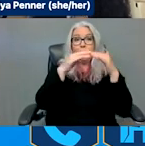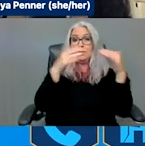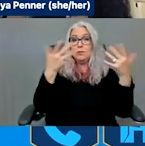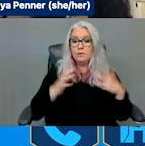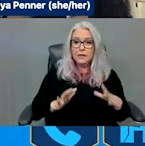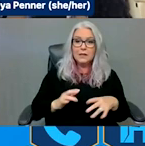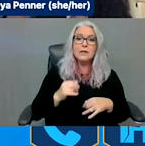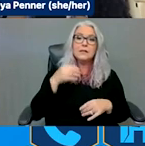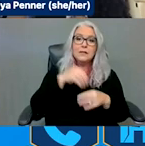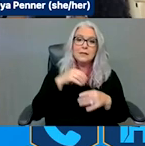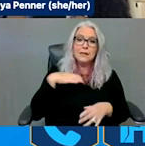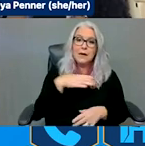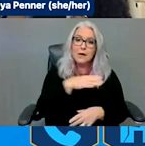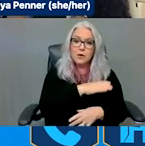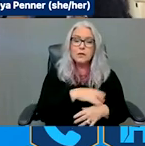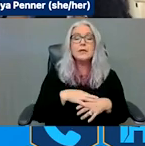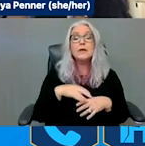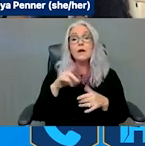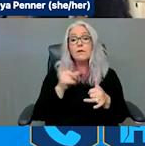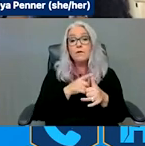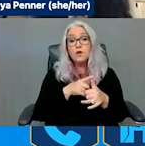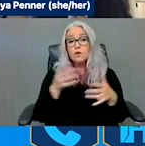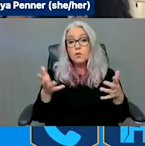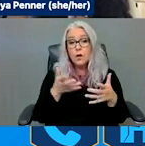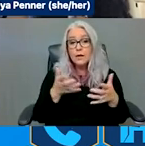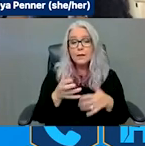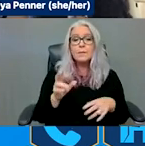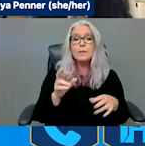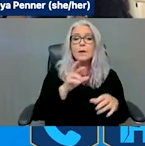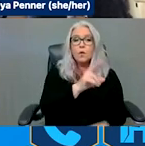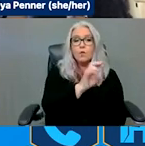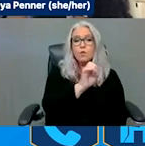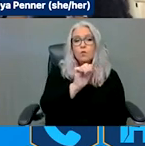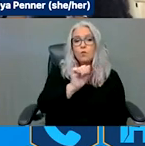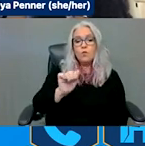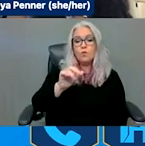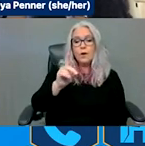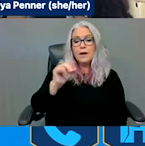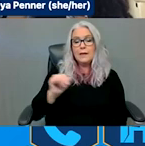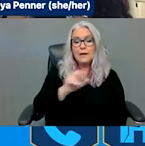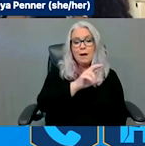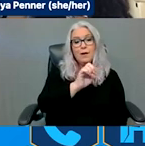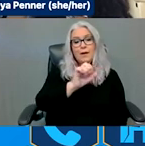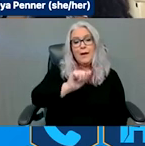First being the REAADI for Disasters Act. It stands for